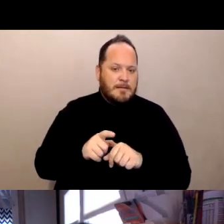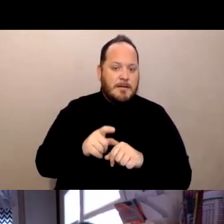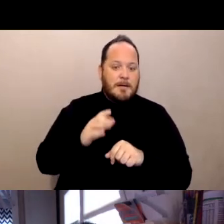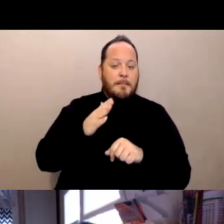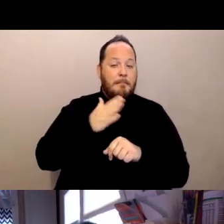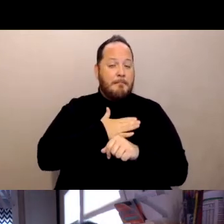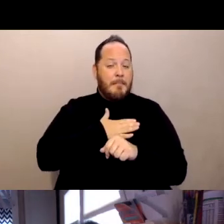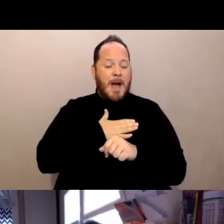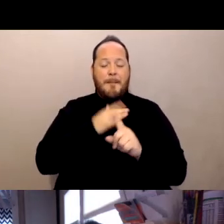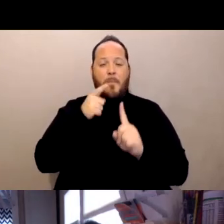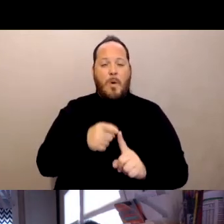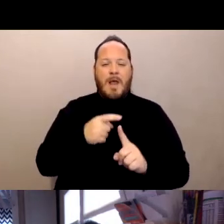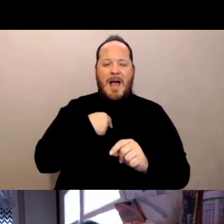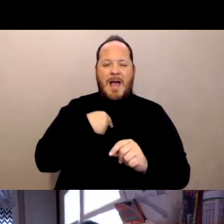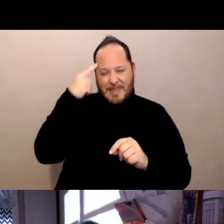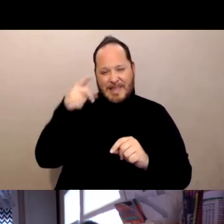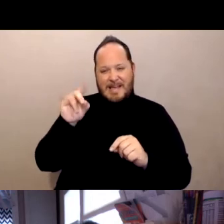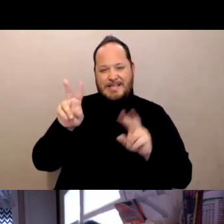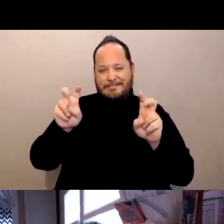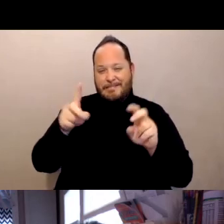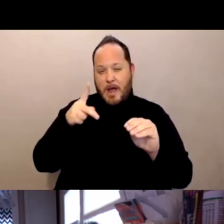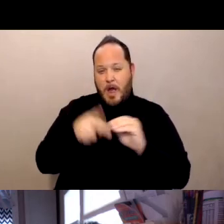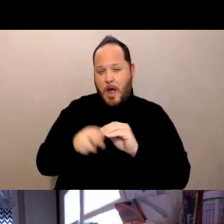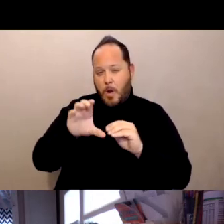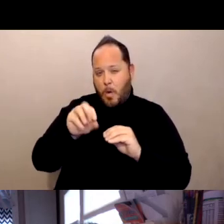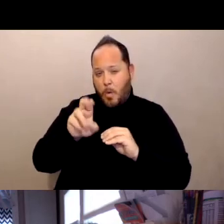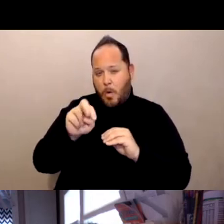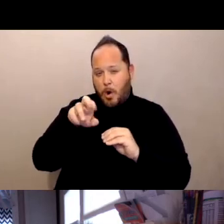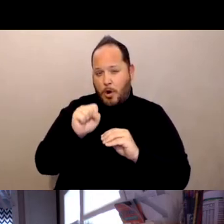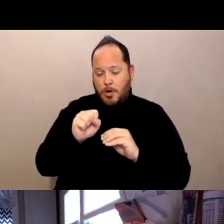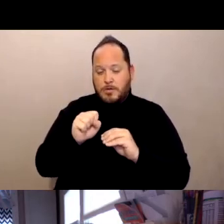meaning residents, I am more than certain,